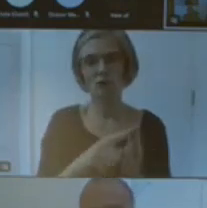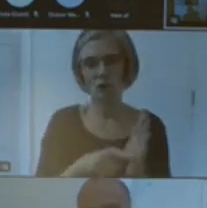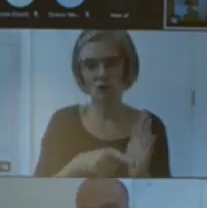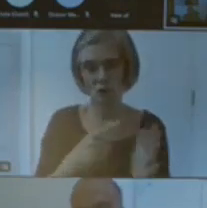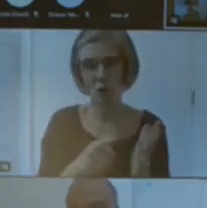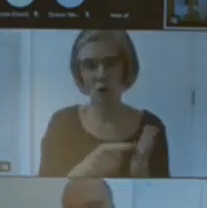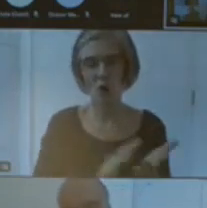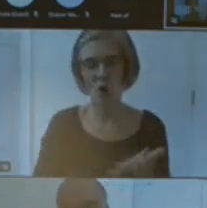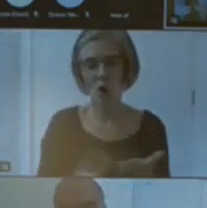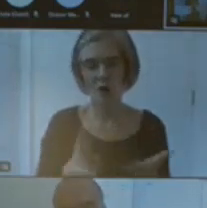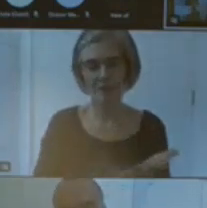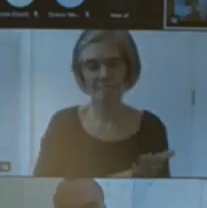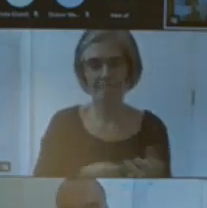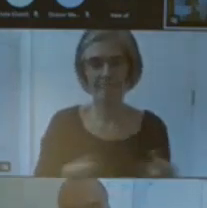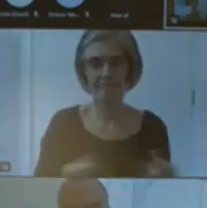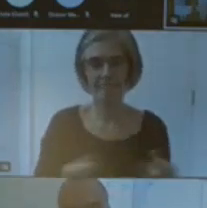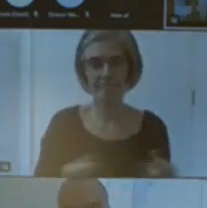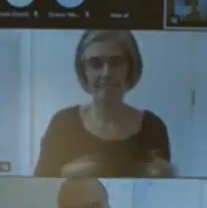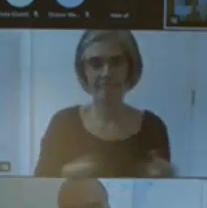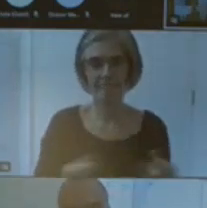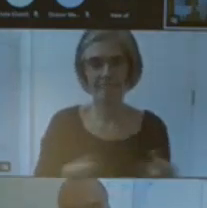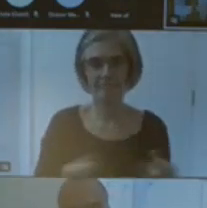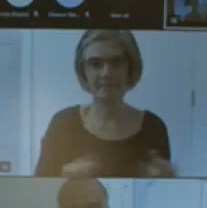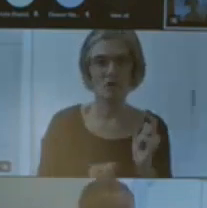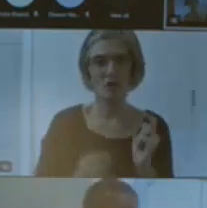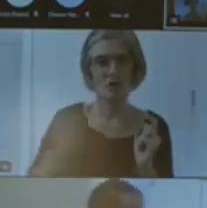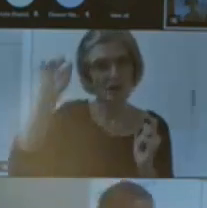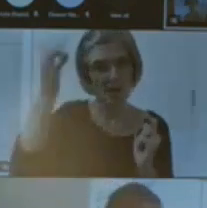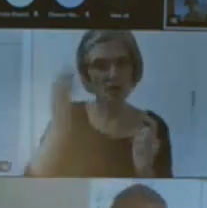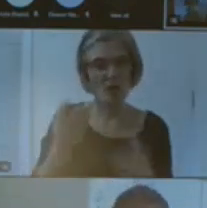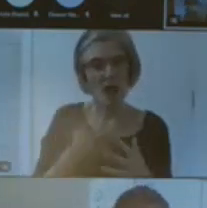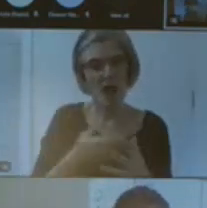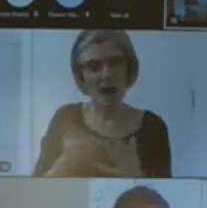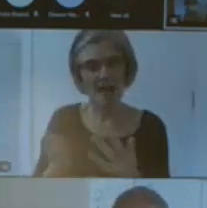John's worked in the culture and Heritage sector in Scotland for all almost 30 years